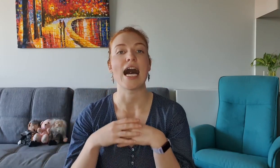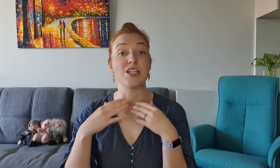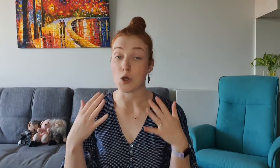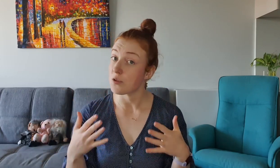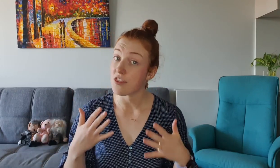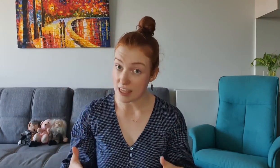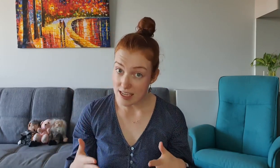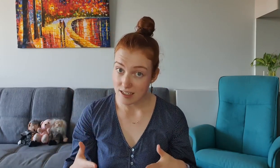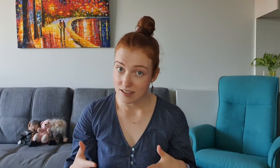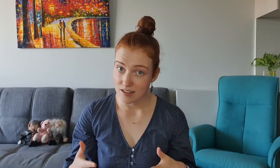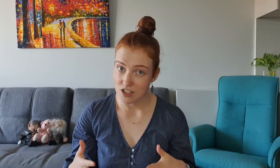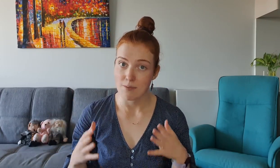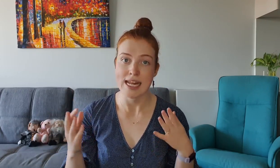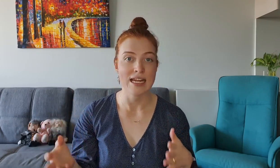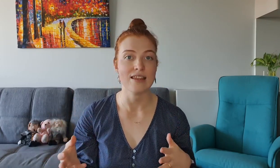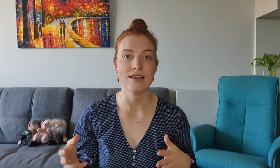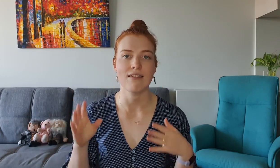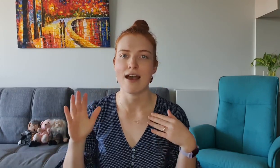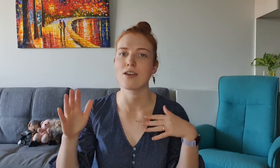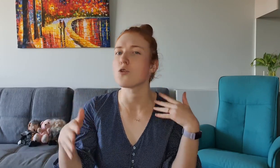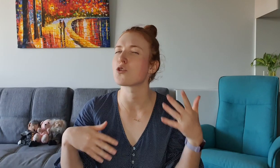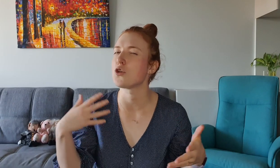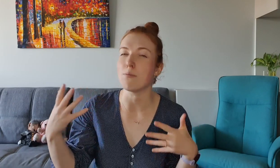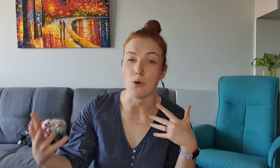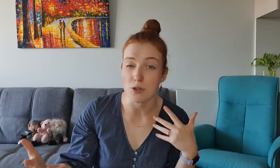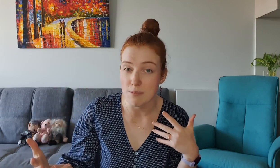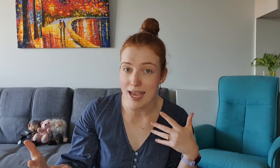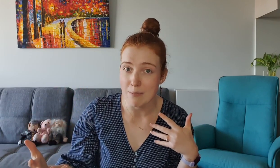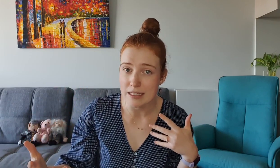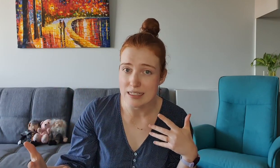I don't think she meant anything like "You look too poor to pay bills"